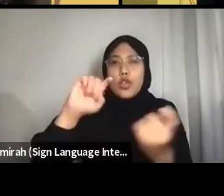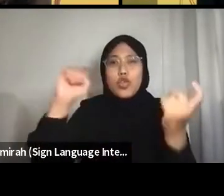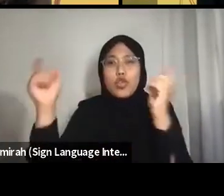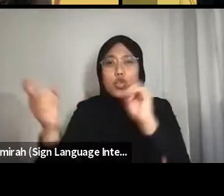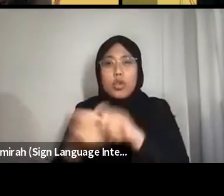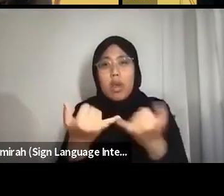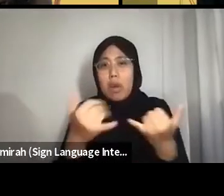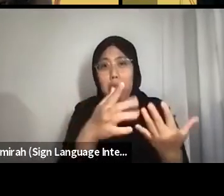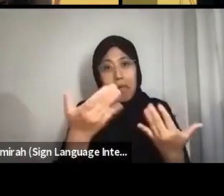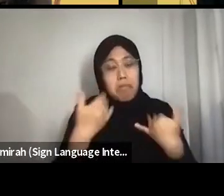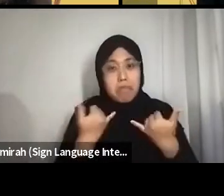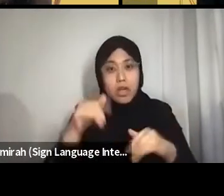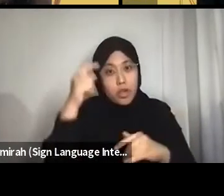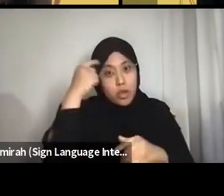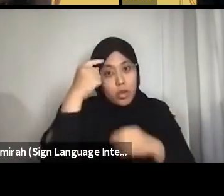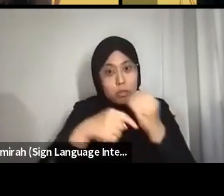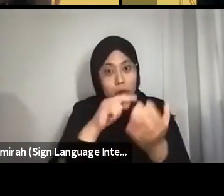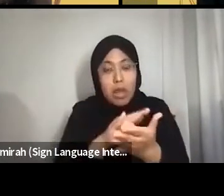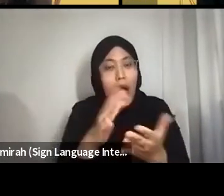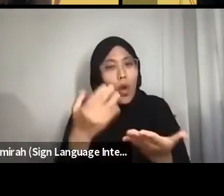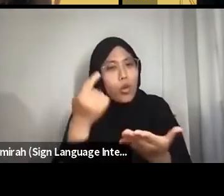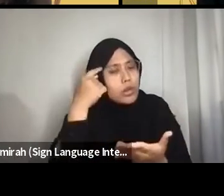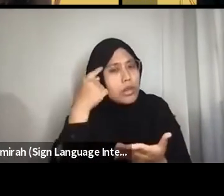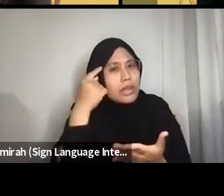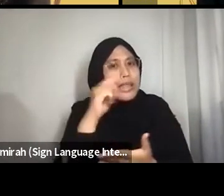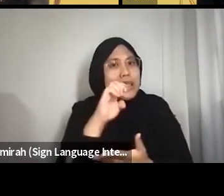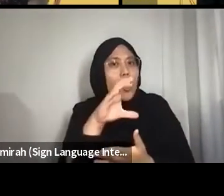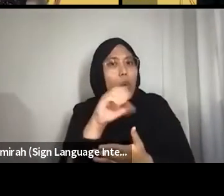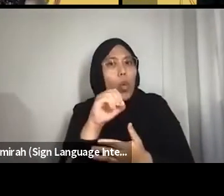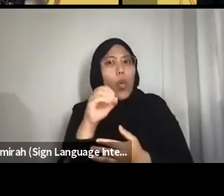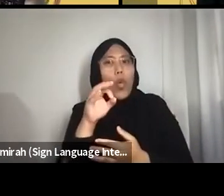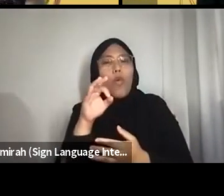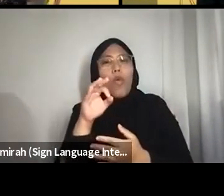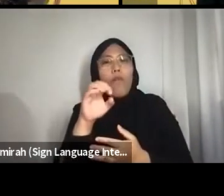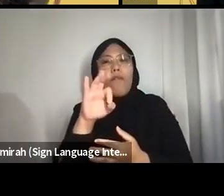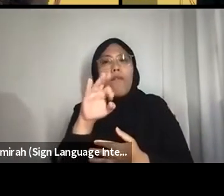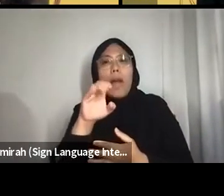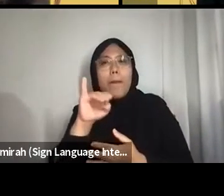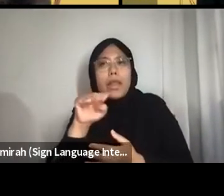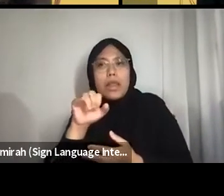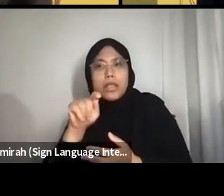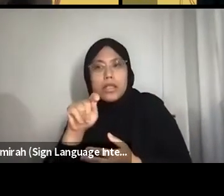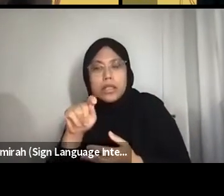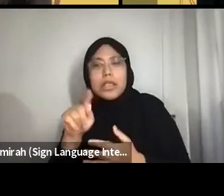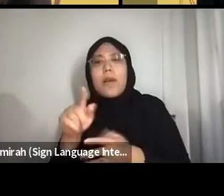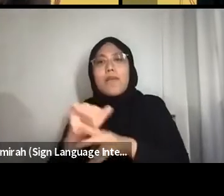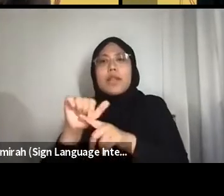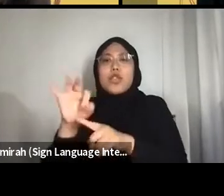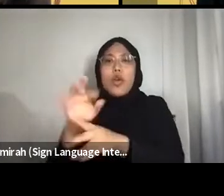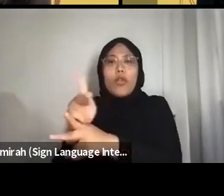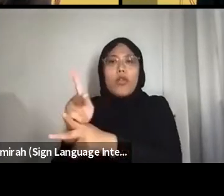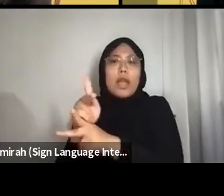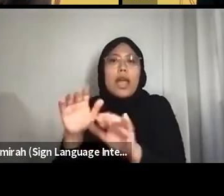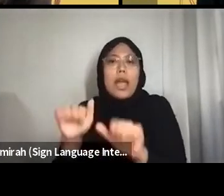Again, it’s how do you think an ecofeminist practice of care might help us deal with the climate crisis?